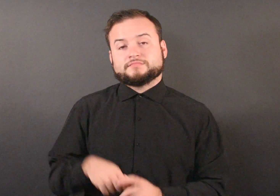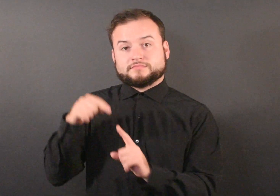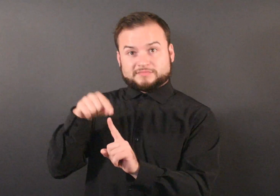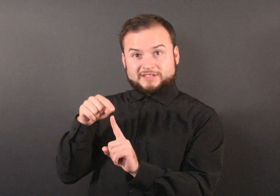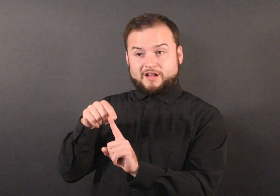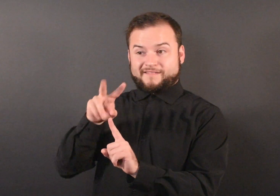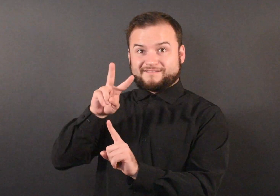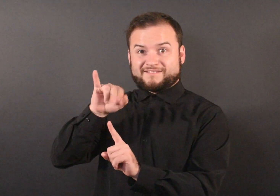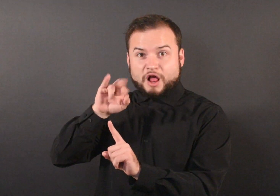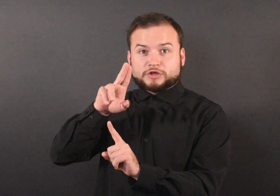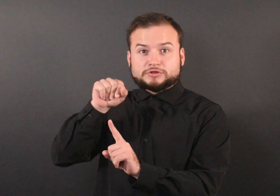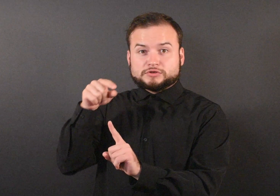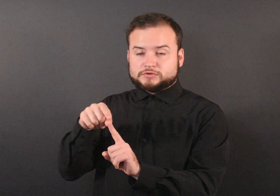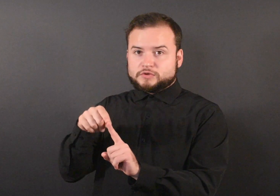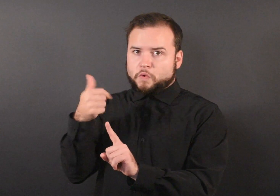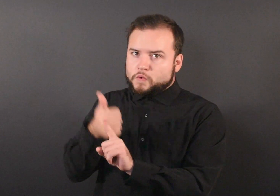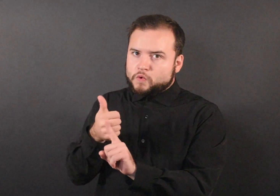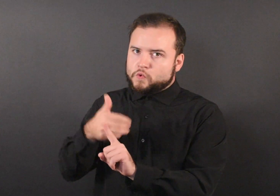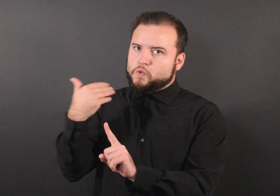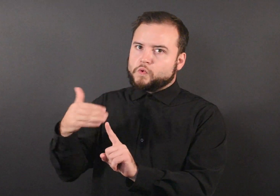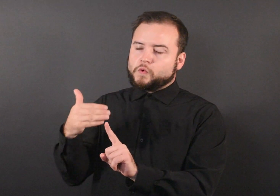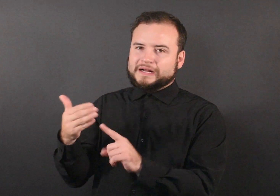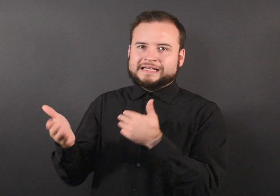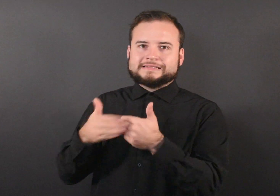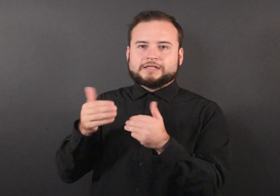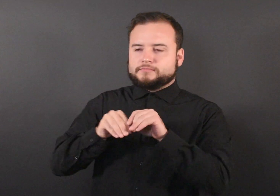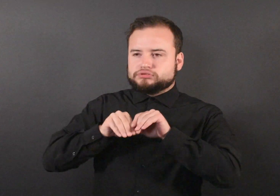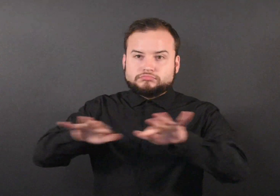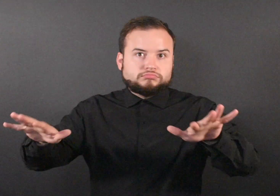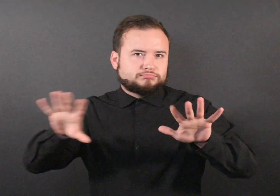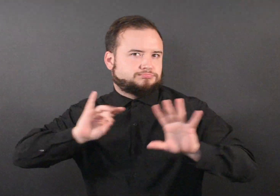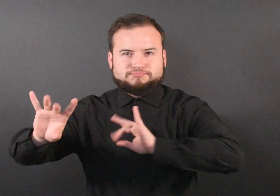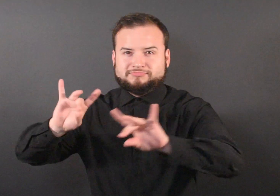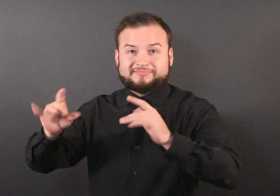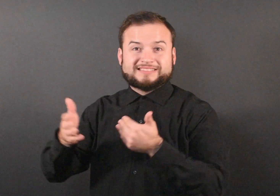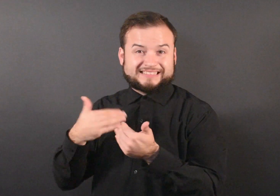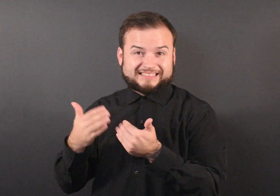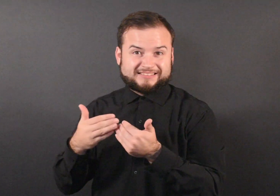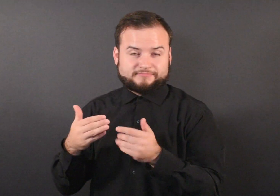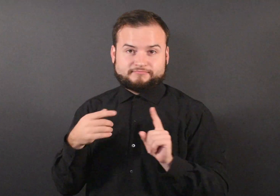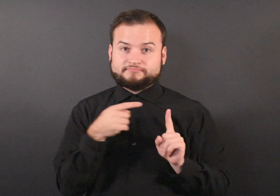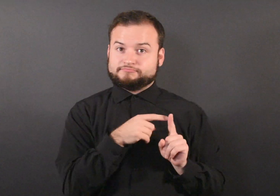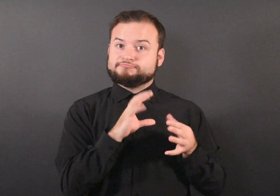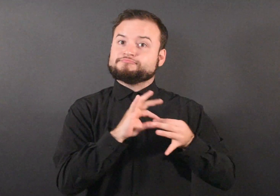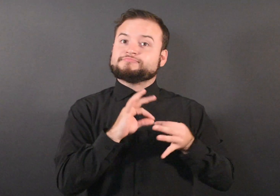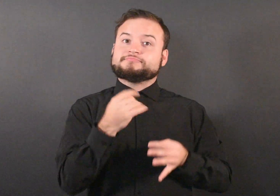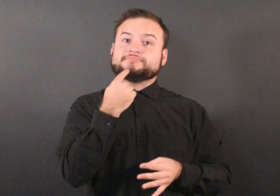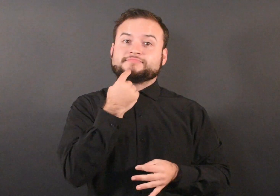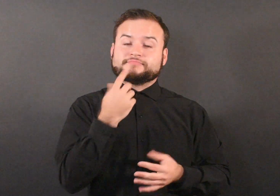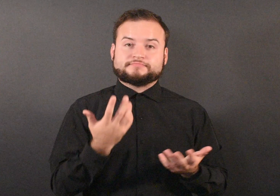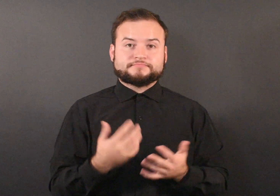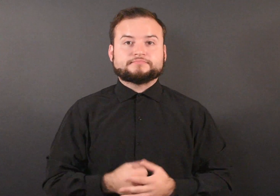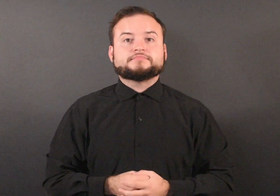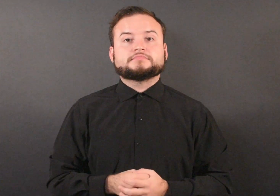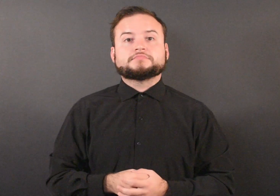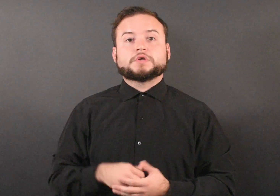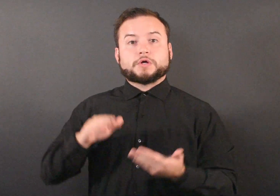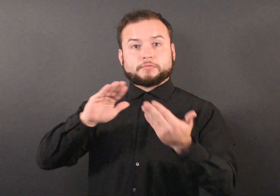Because the virus itself is so contagious, Heath said, an overall vaccination rate of